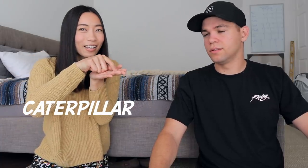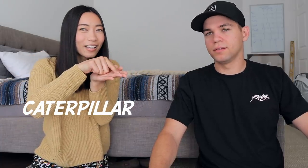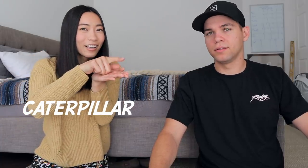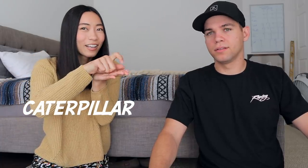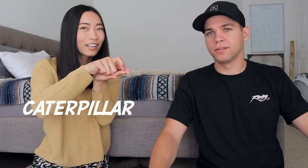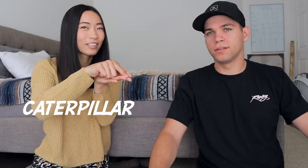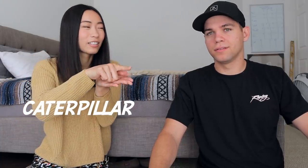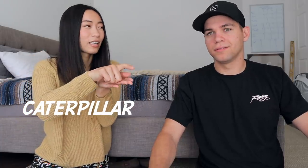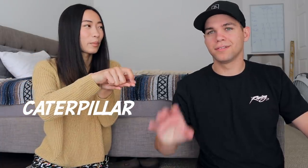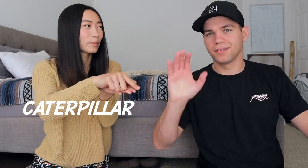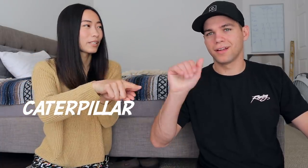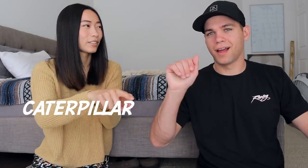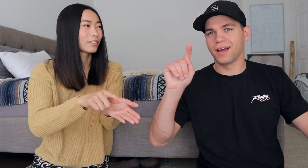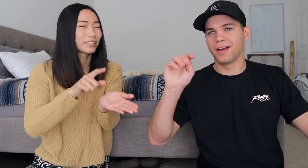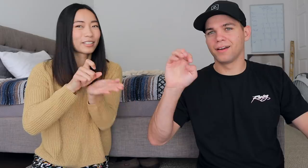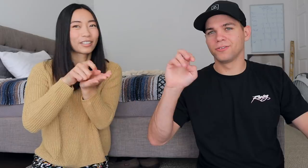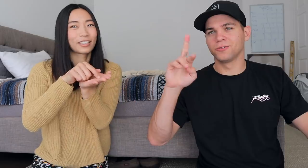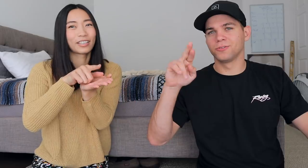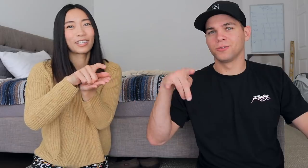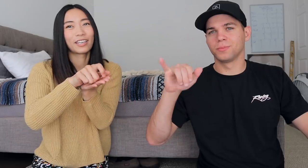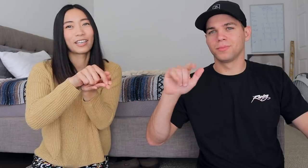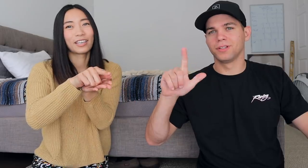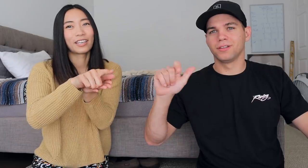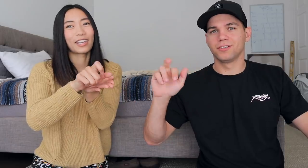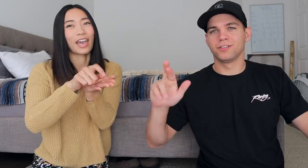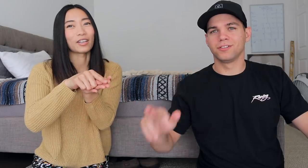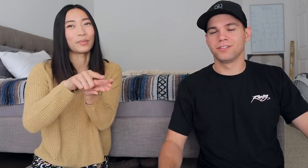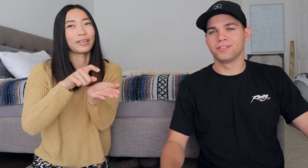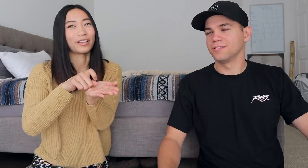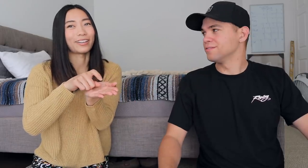Caterpillar C-A-T-E-R-P-I-L-L-A-R